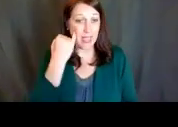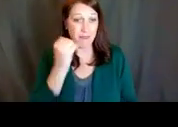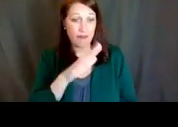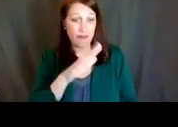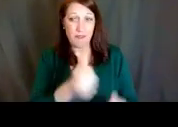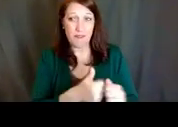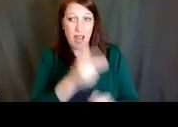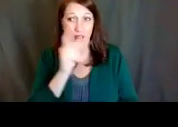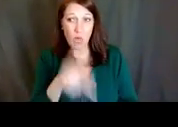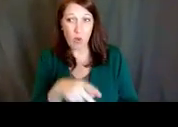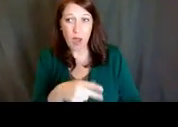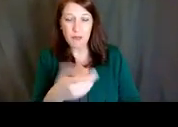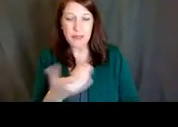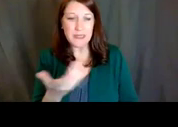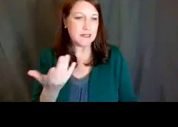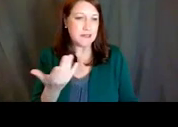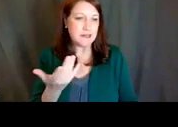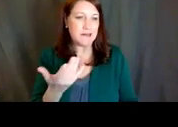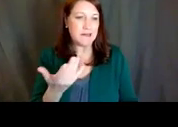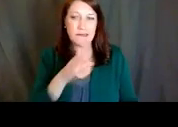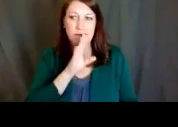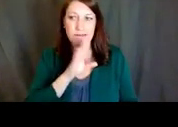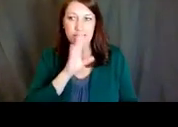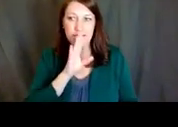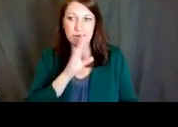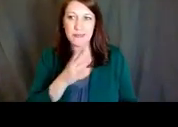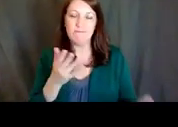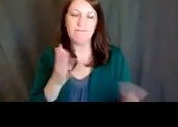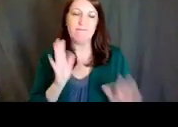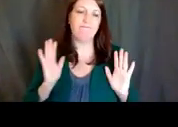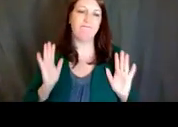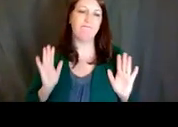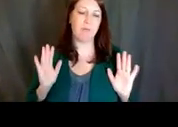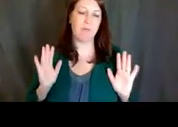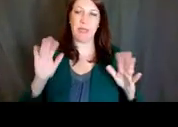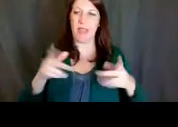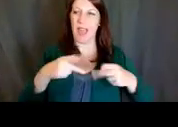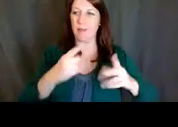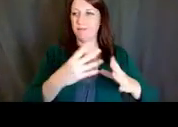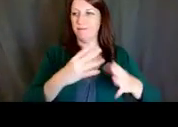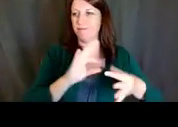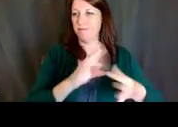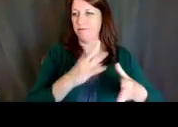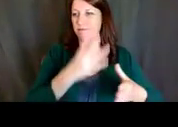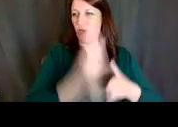or it can't happen, then this may end that networking relationship or experience,